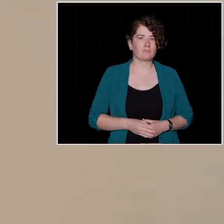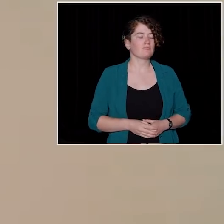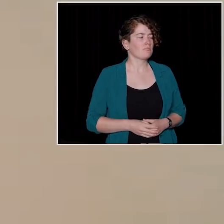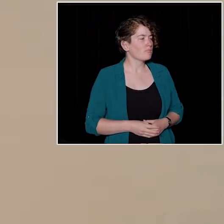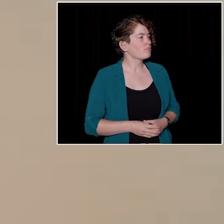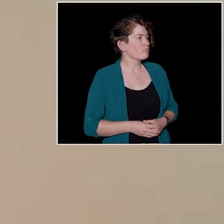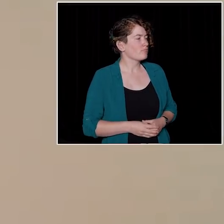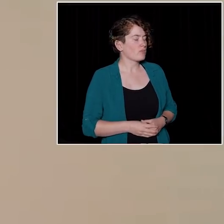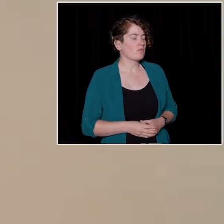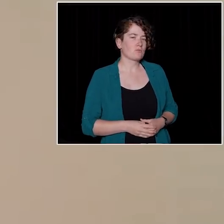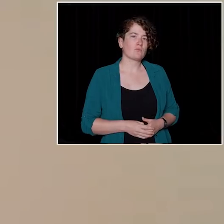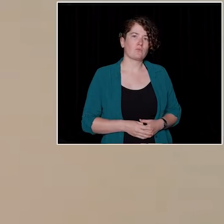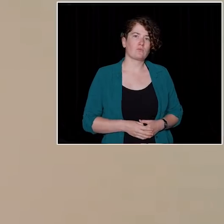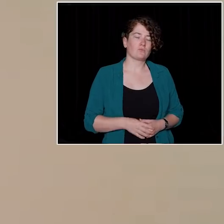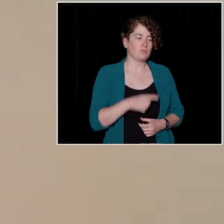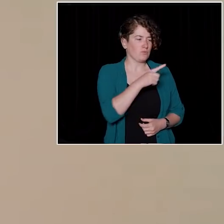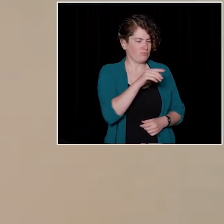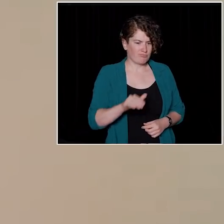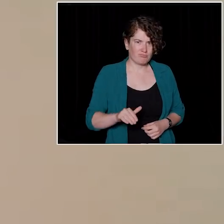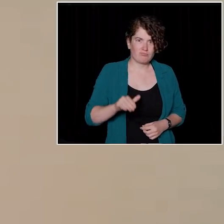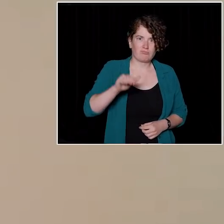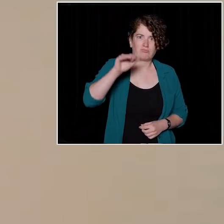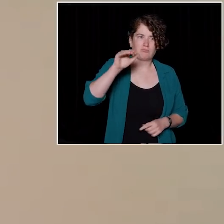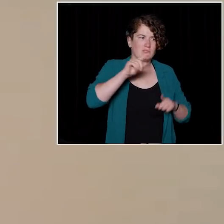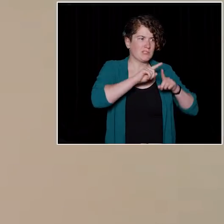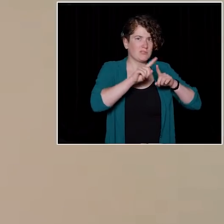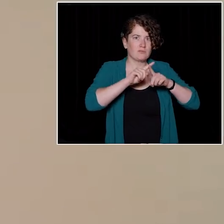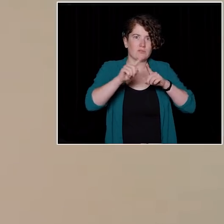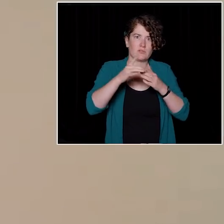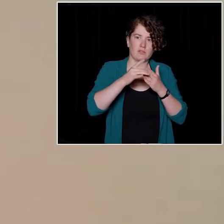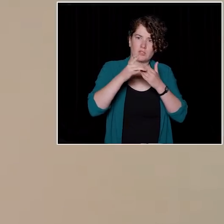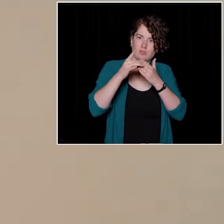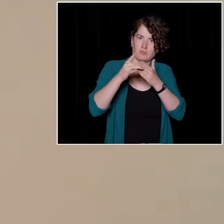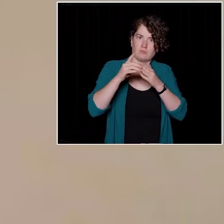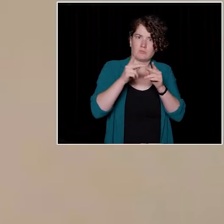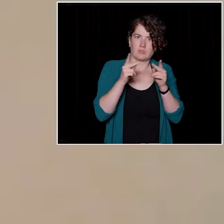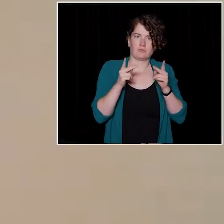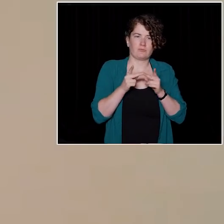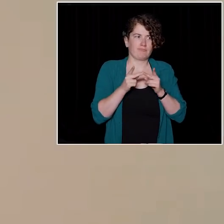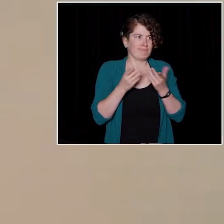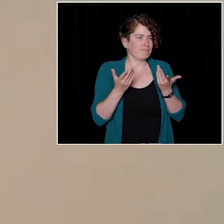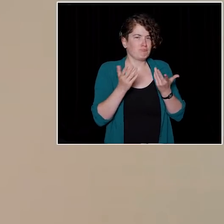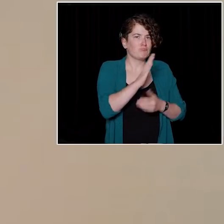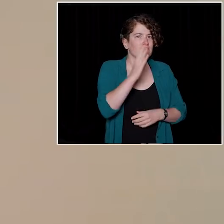How were you able to continuously grow as a person in such prestigious